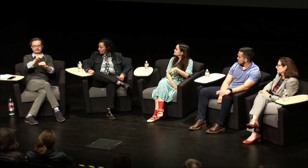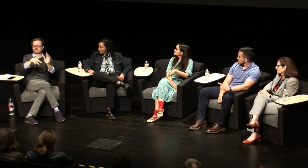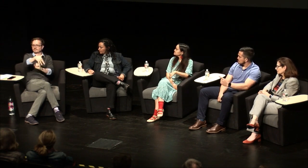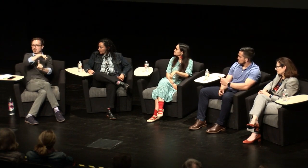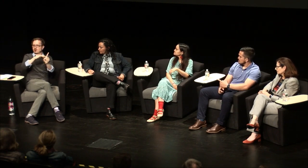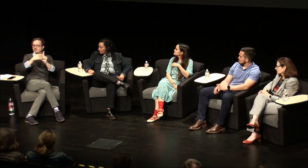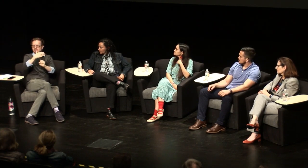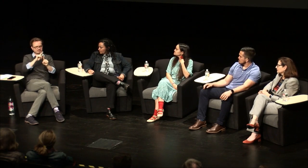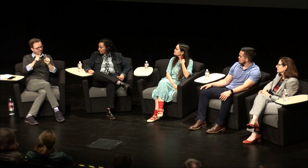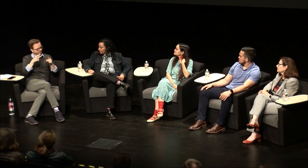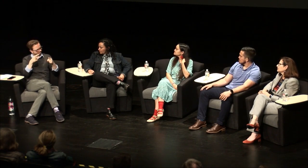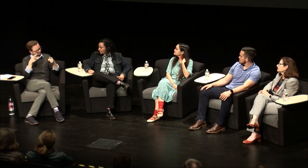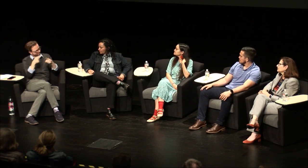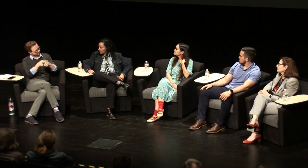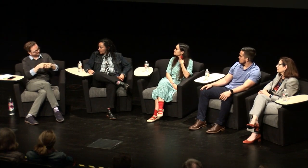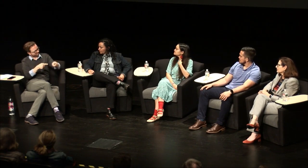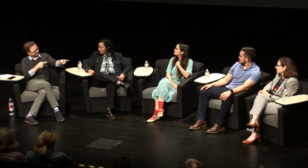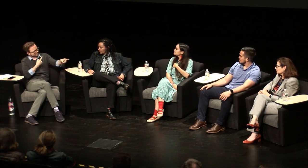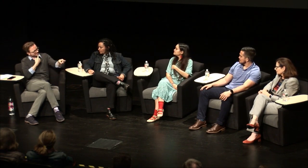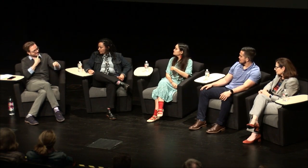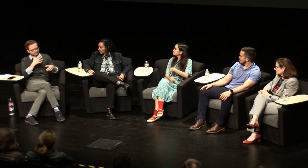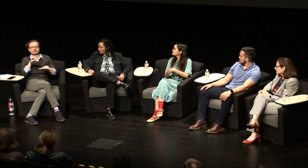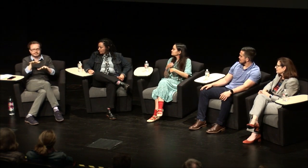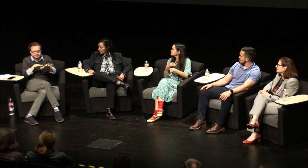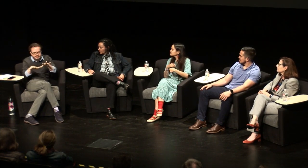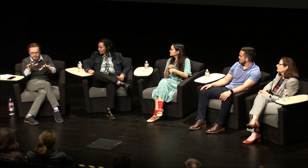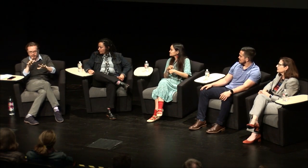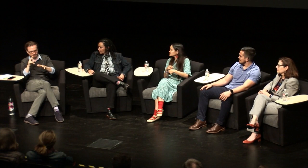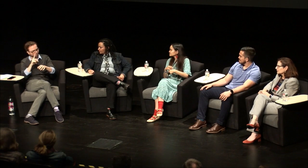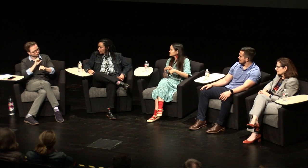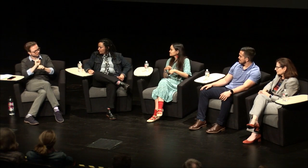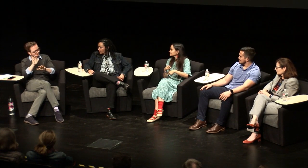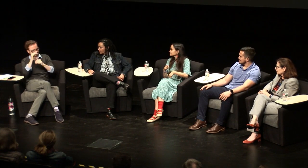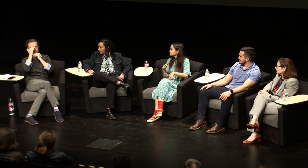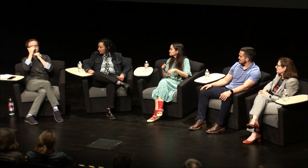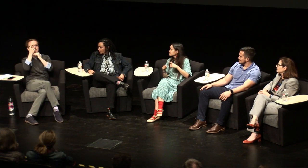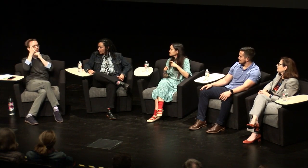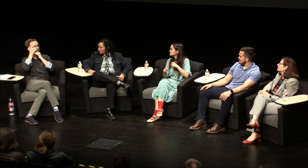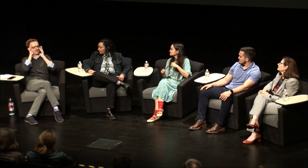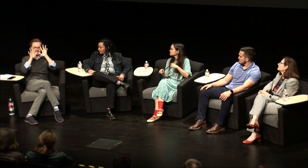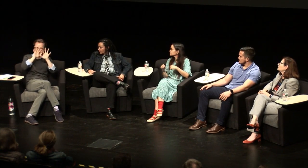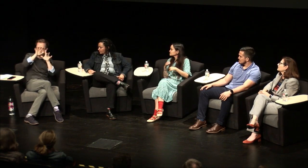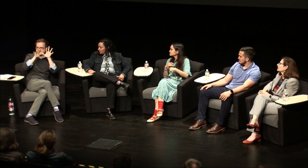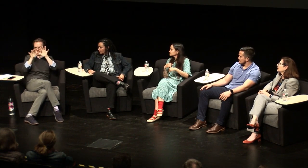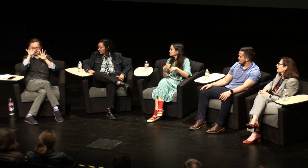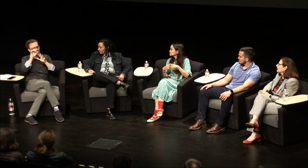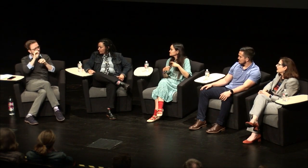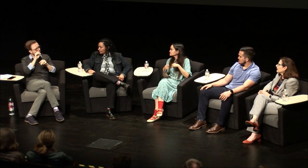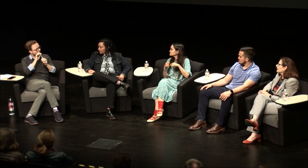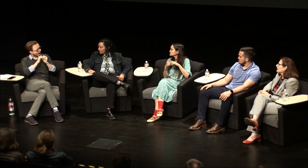about least restrictive environments, the LRE, you know that's that's how they define where you should be is in your